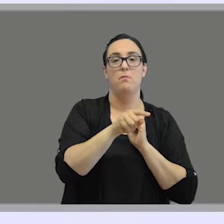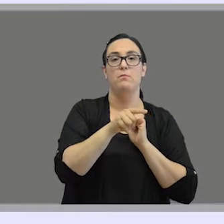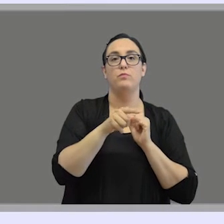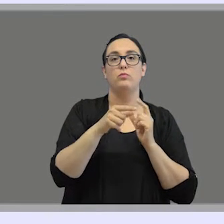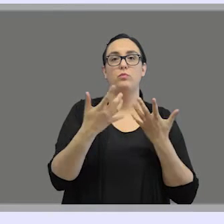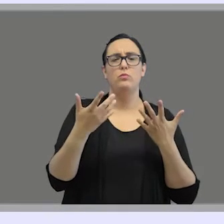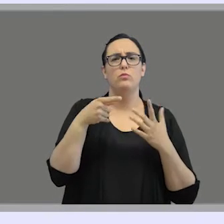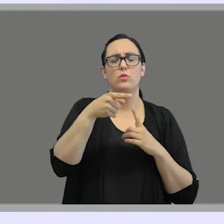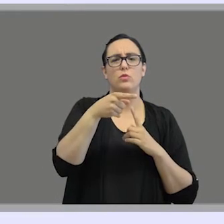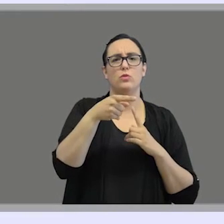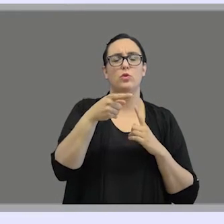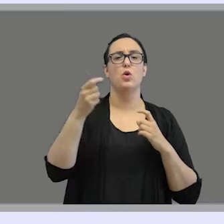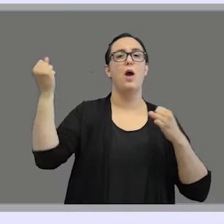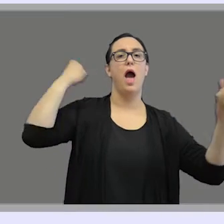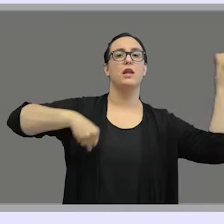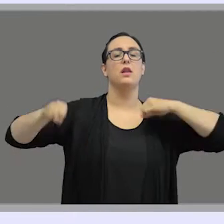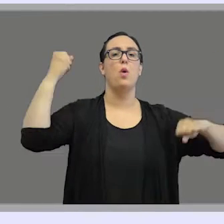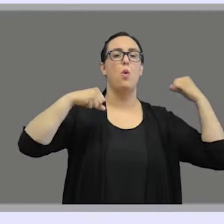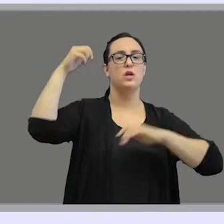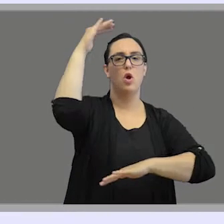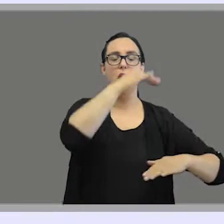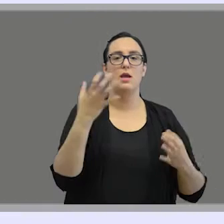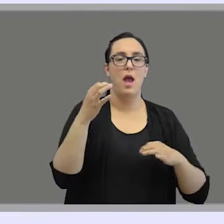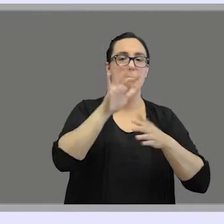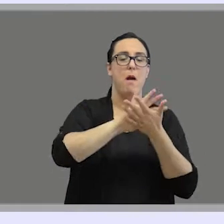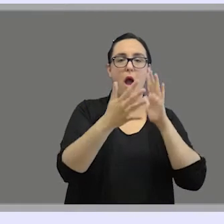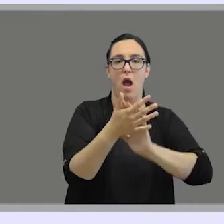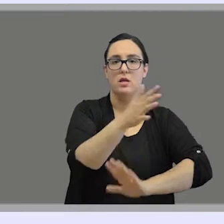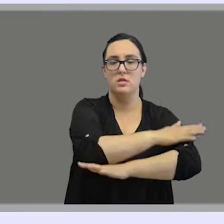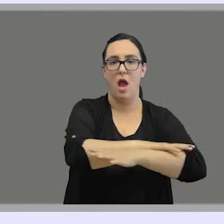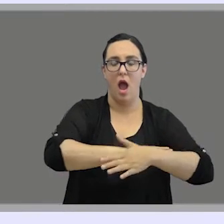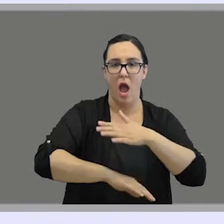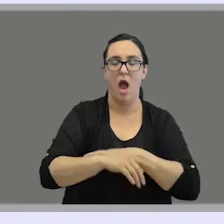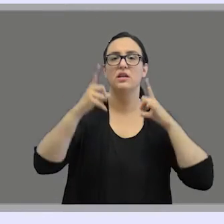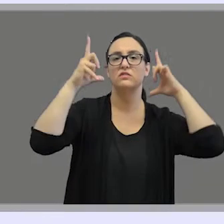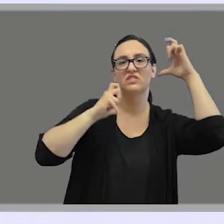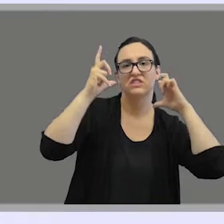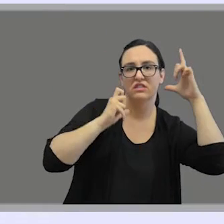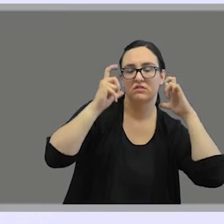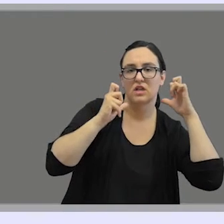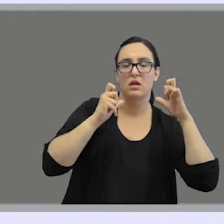They use articulators like the hands, the arms, facial expressions,